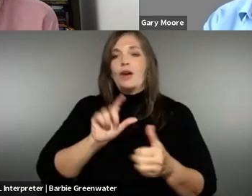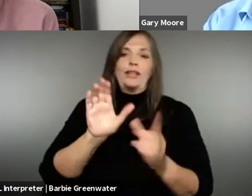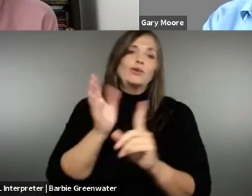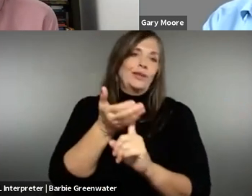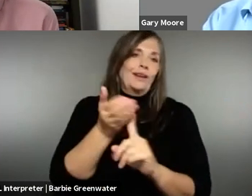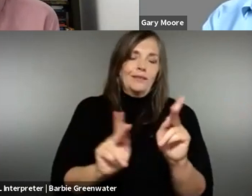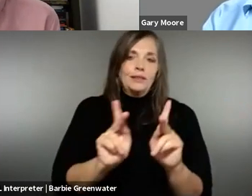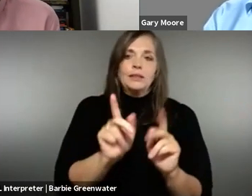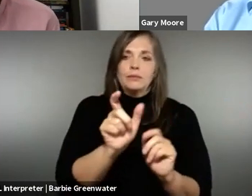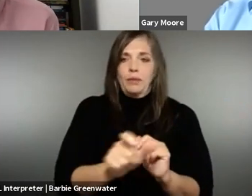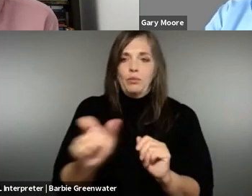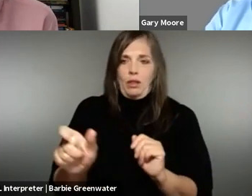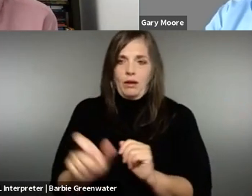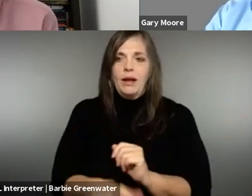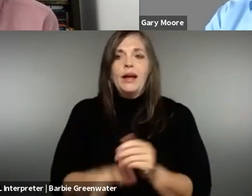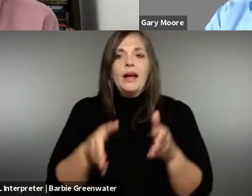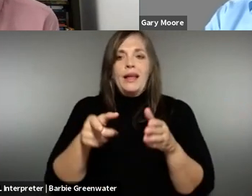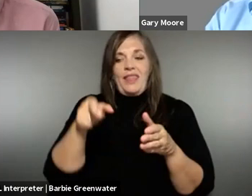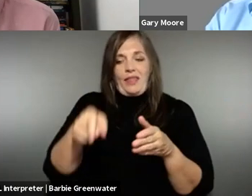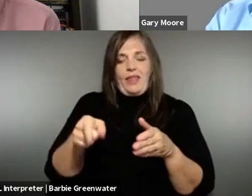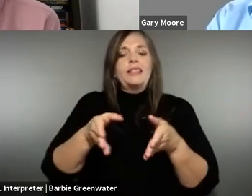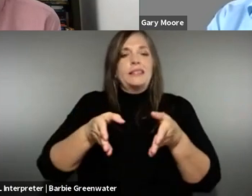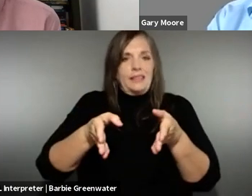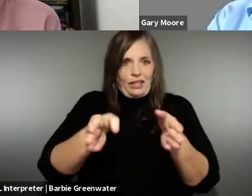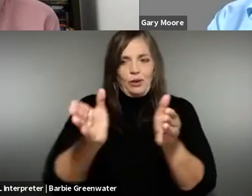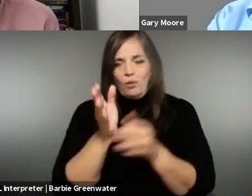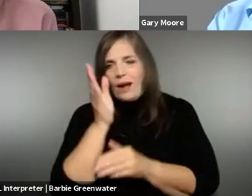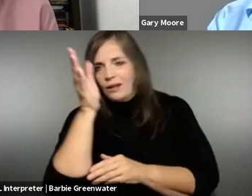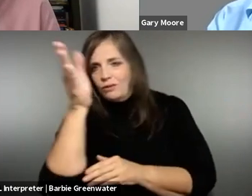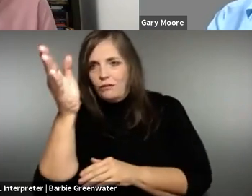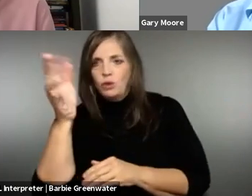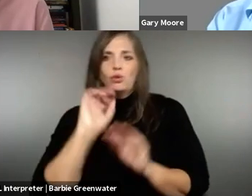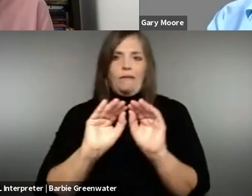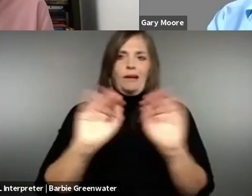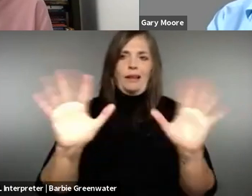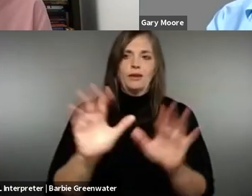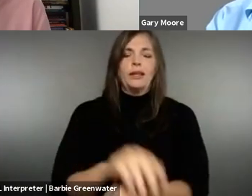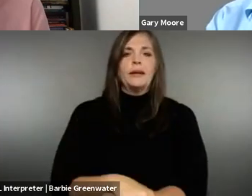that this is the way I see it clearly. And I think